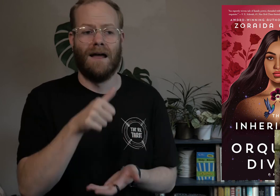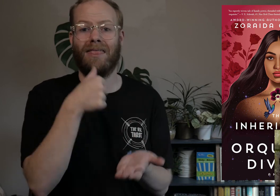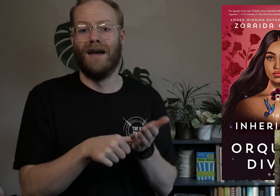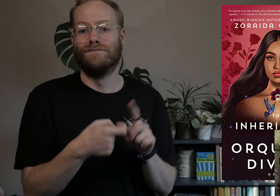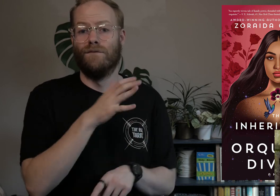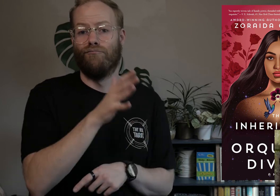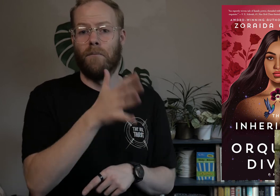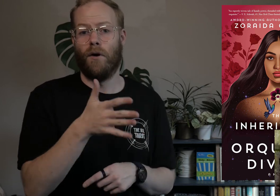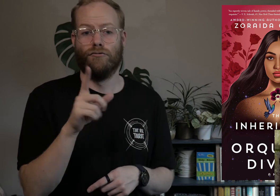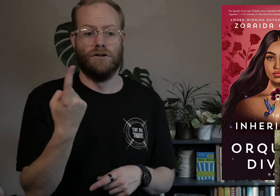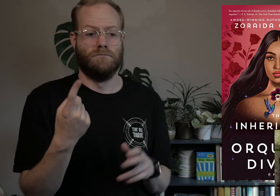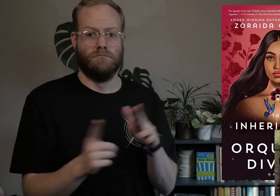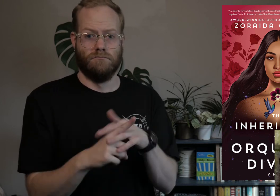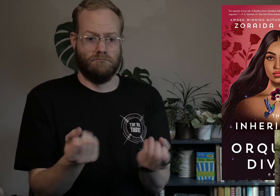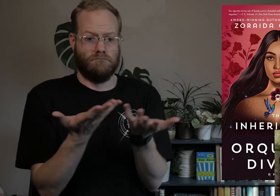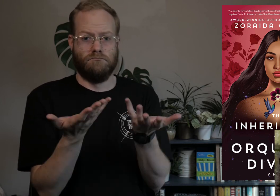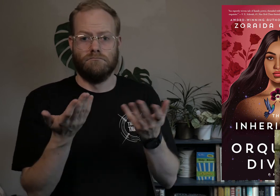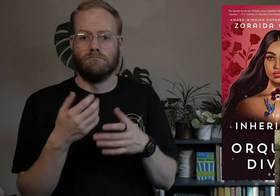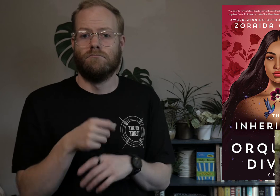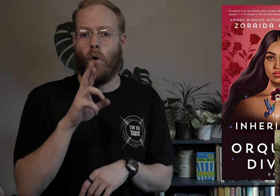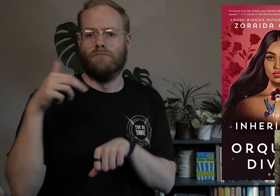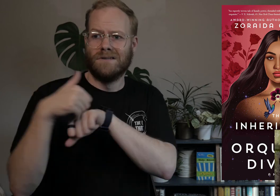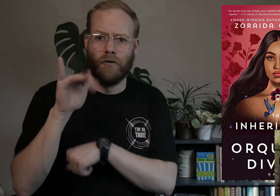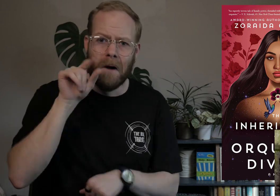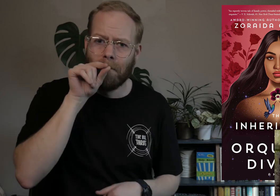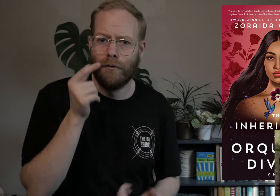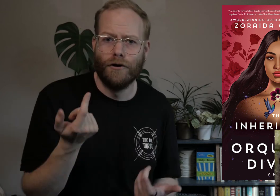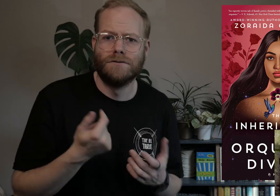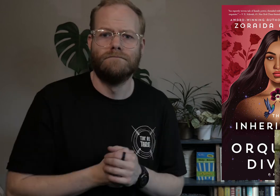like letters from their grandmother appearing out of nowhere or being delivered by birds,